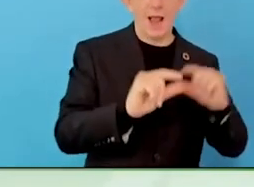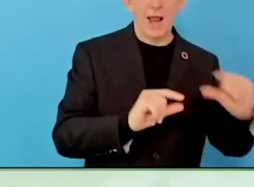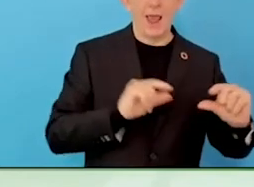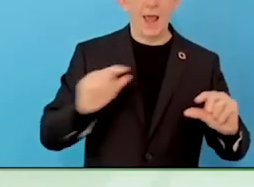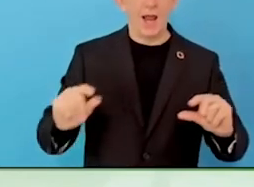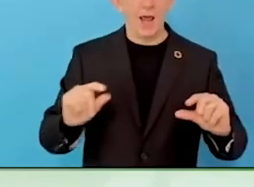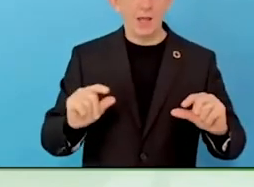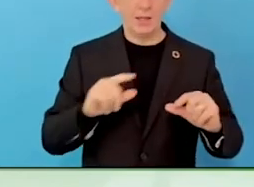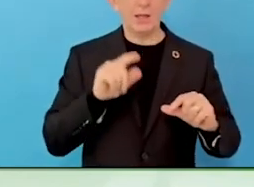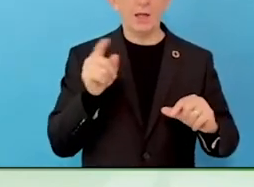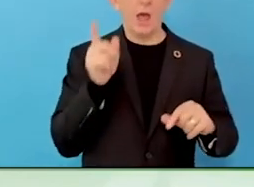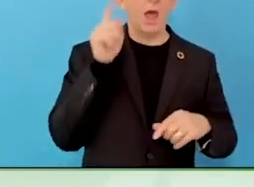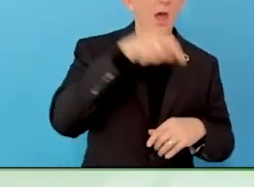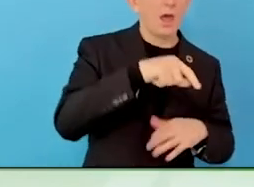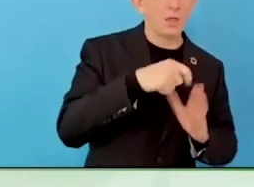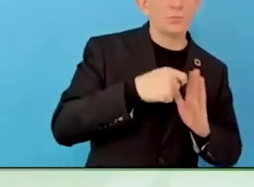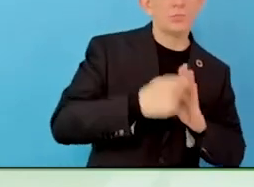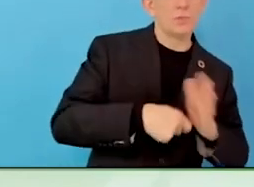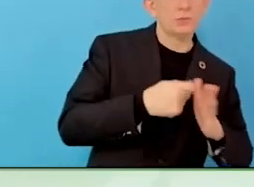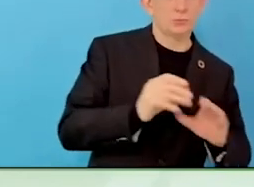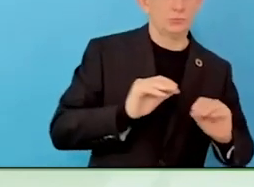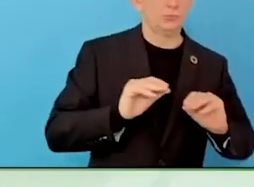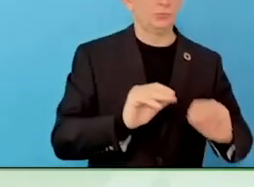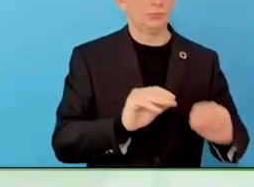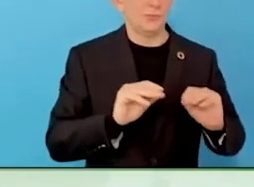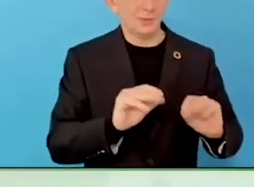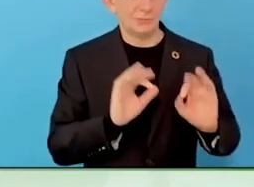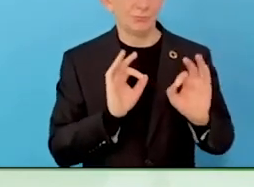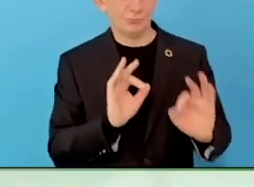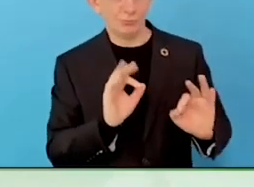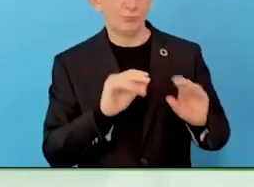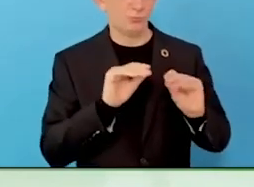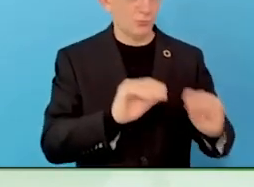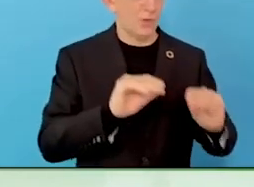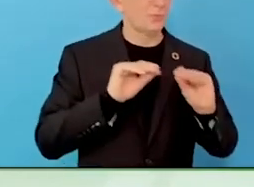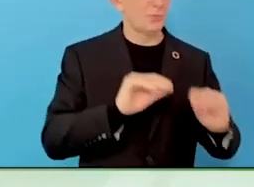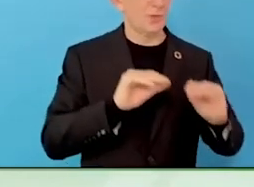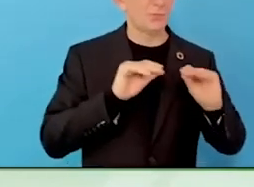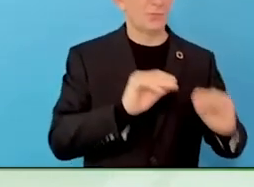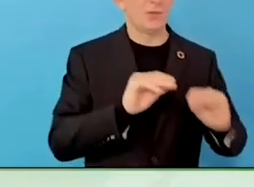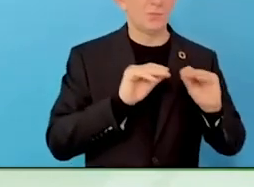We see funders finding training programs that will get 20, 30% of